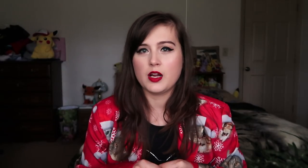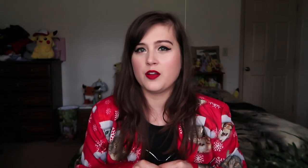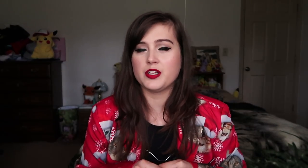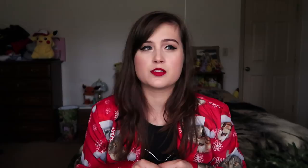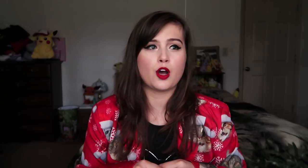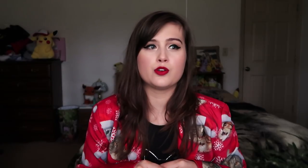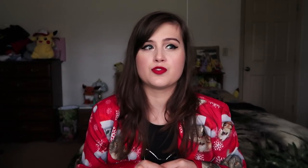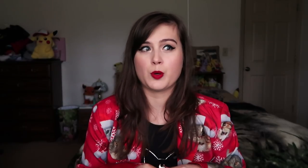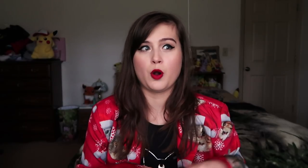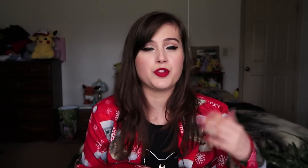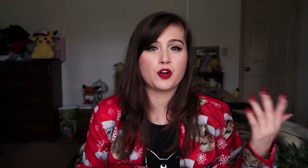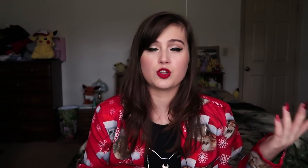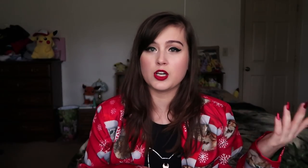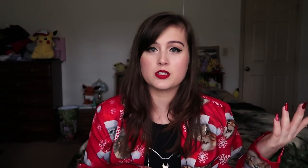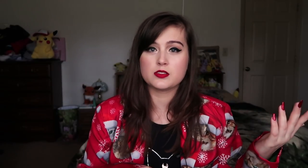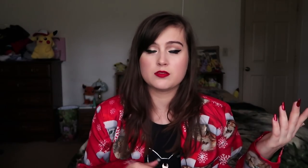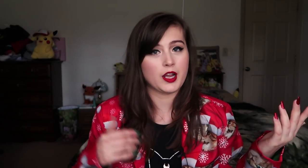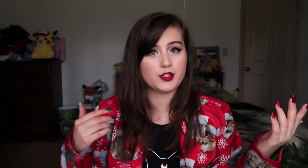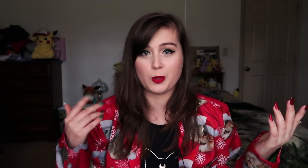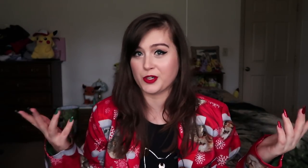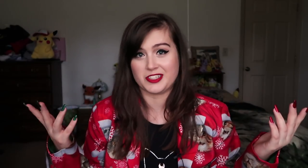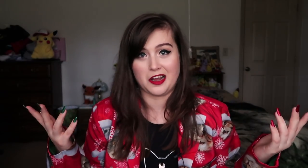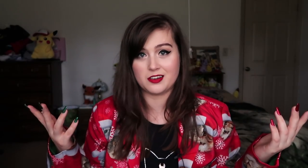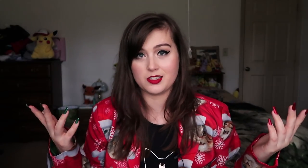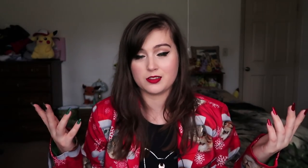and this goes for both her looks and her personality.